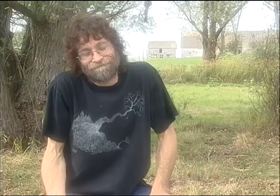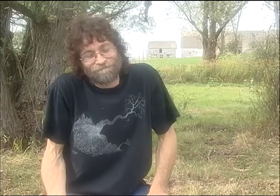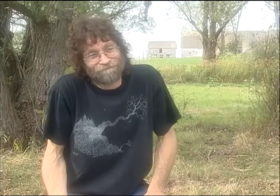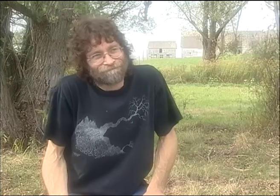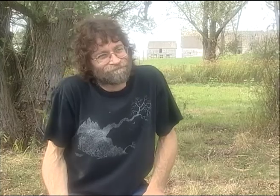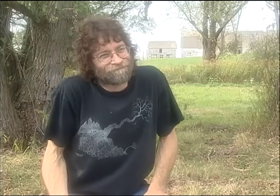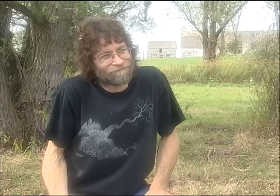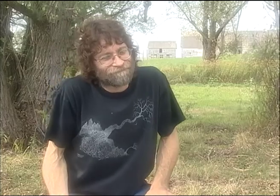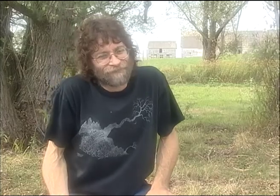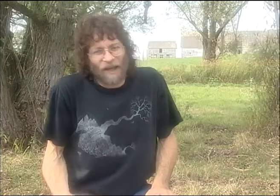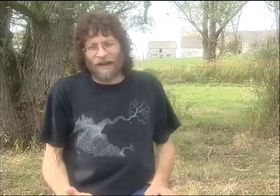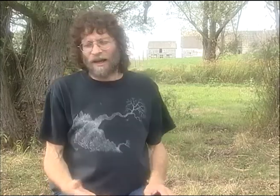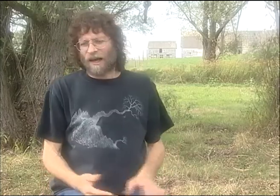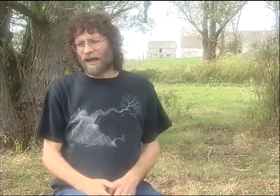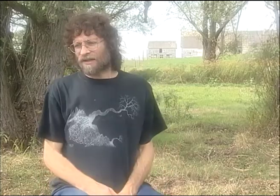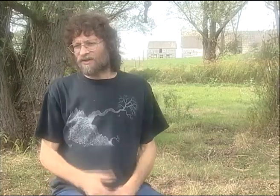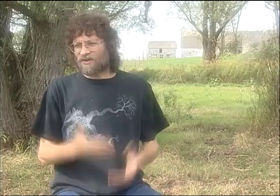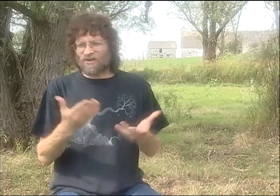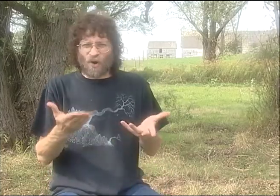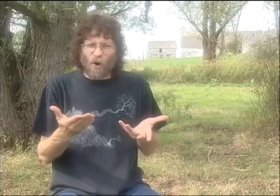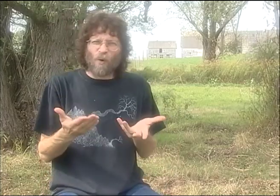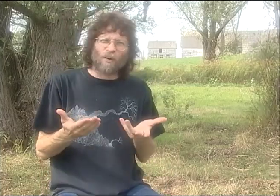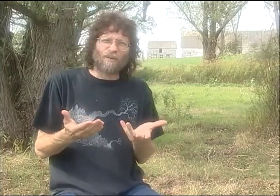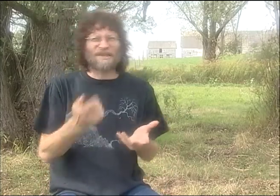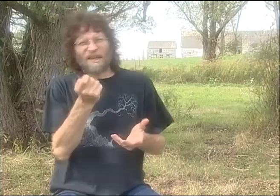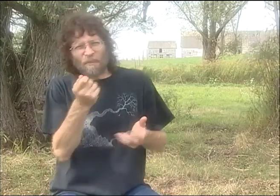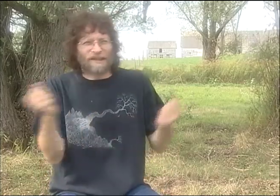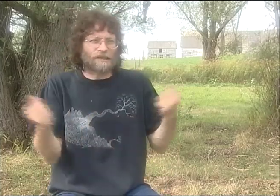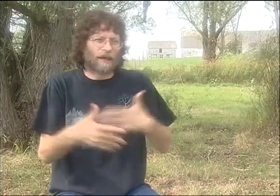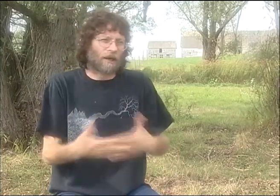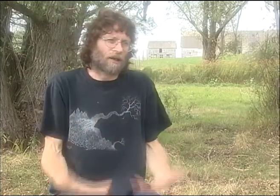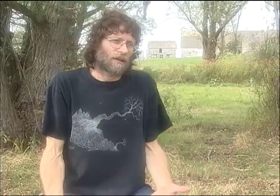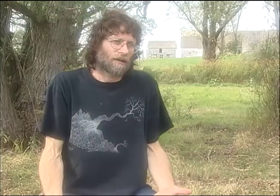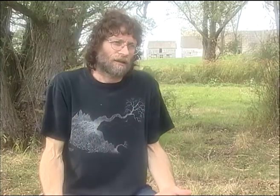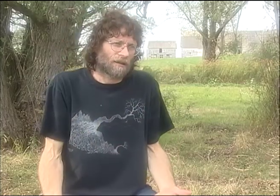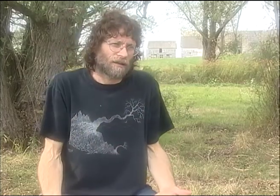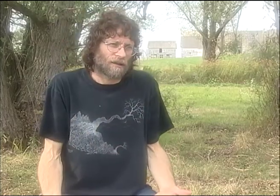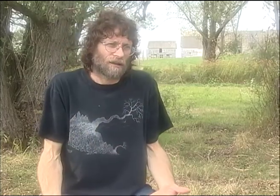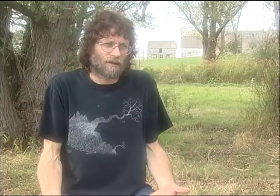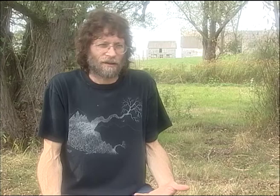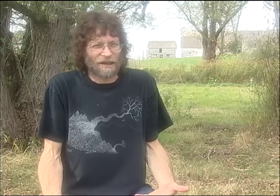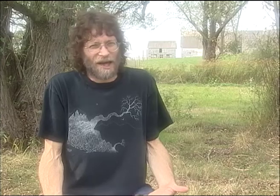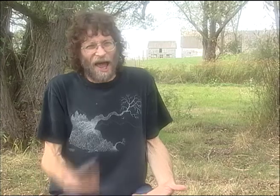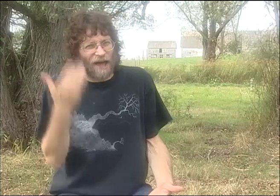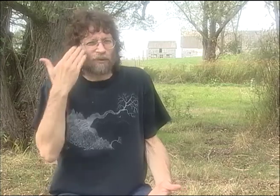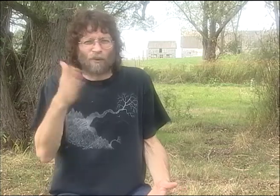I MEAN, SHOULD I JOIN IN THE CONVERSATION? I DON'T KNOW. I REALLY WASN'T SURE WHAT MY ROLE WAS IN ALL OF THAT.